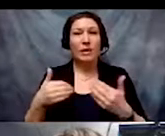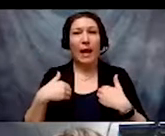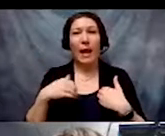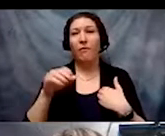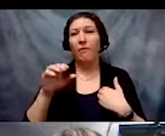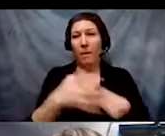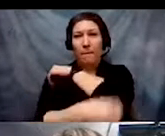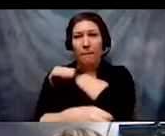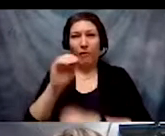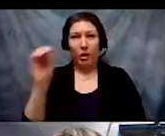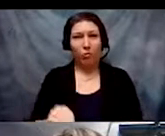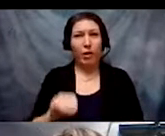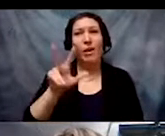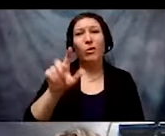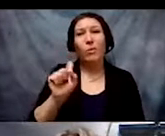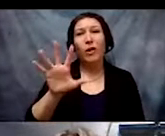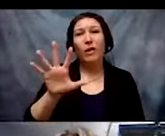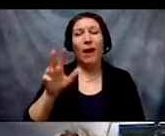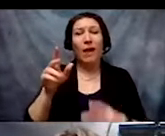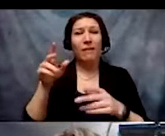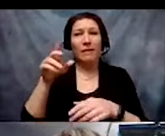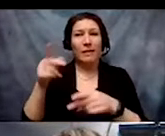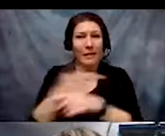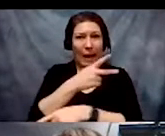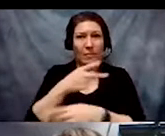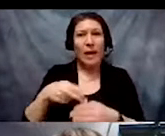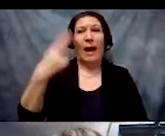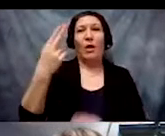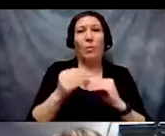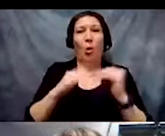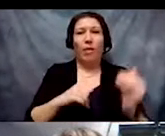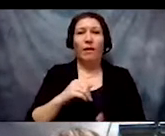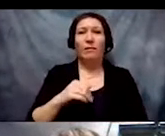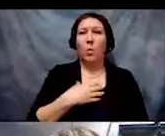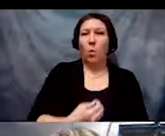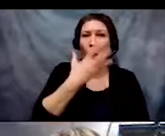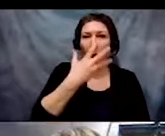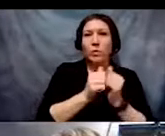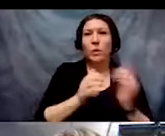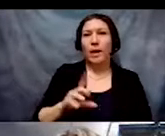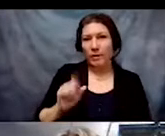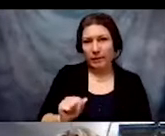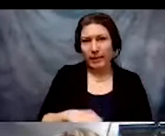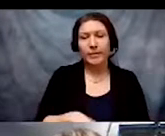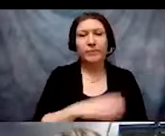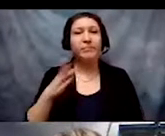times higher than non-disabled white people. And the last,